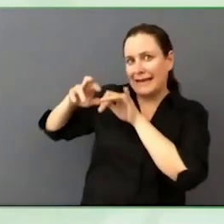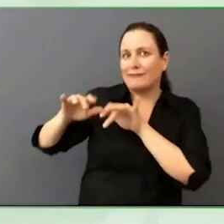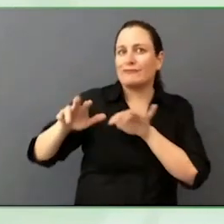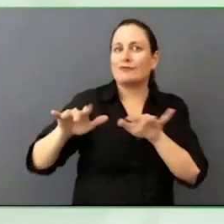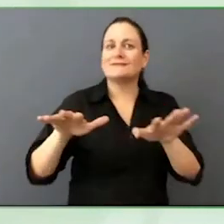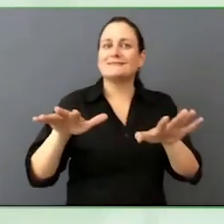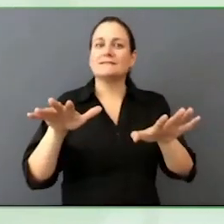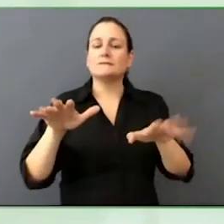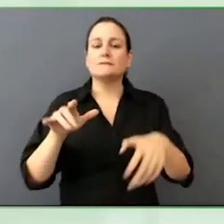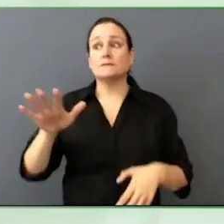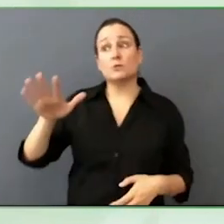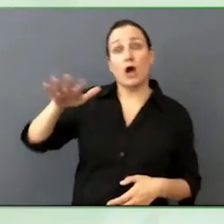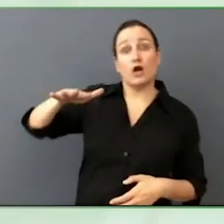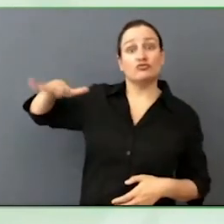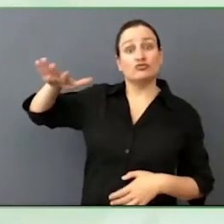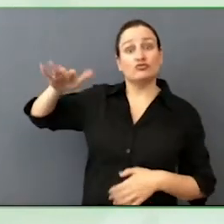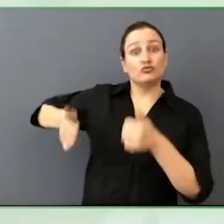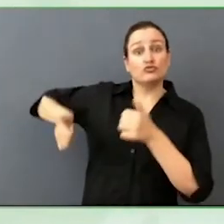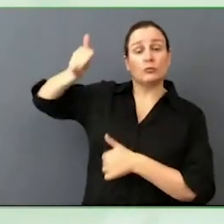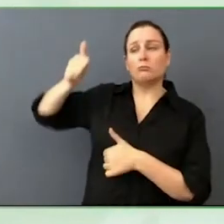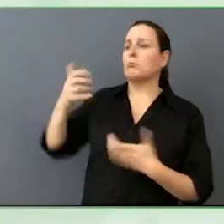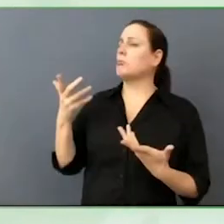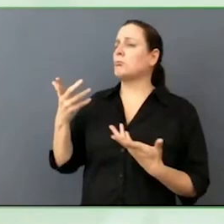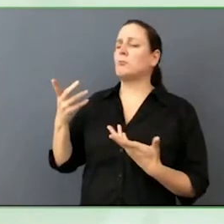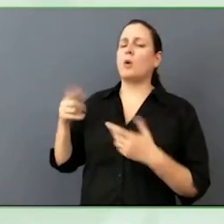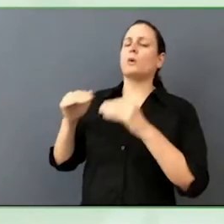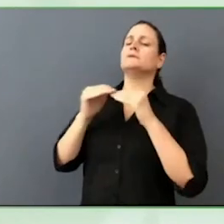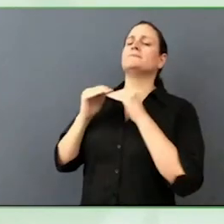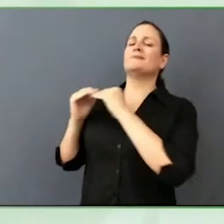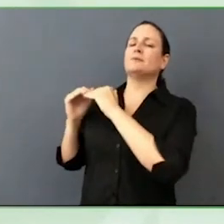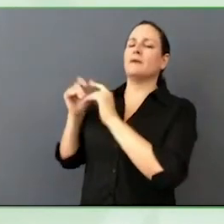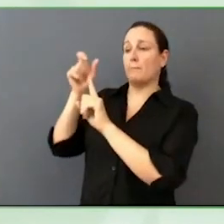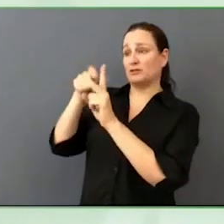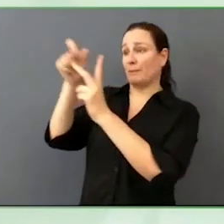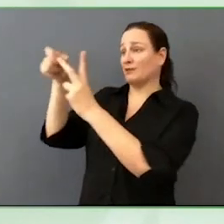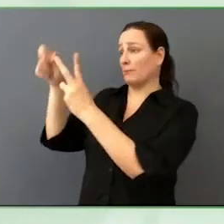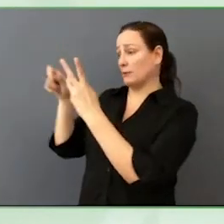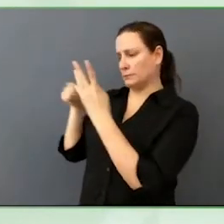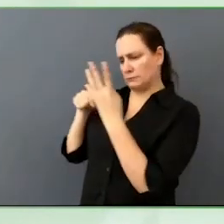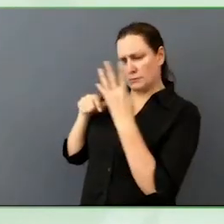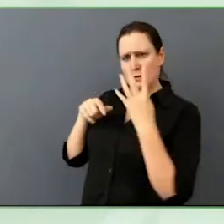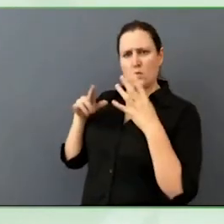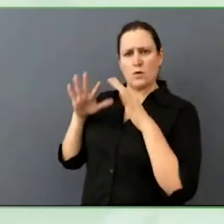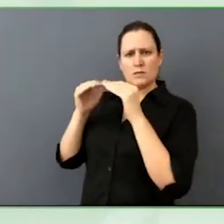decision making decisions, we are never going to shift the narrative and the way that we operate.